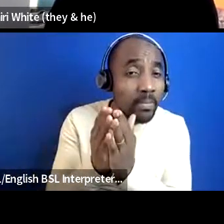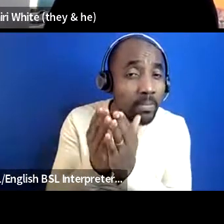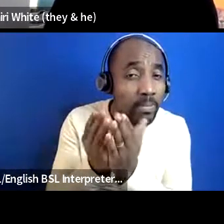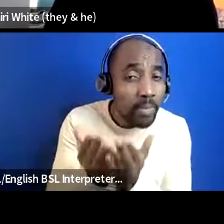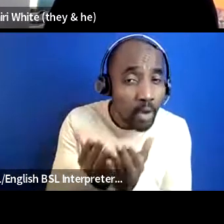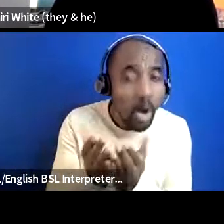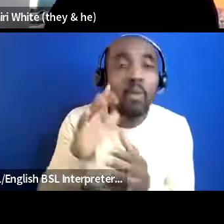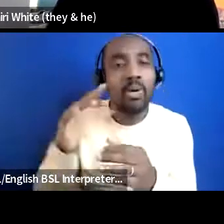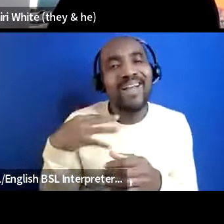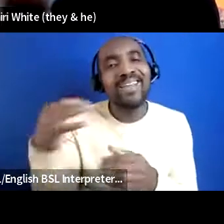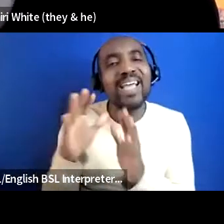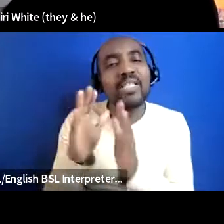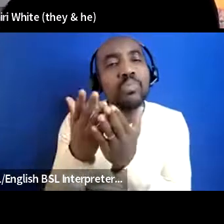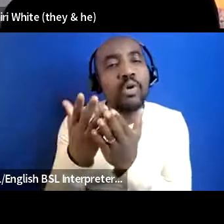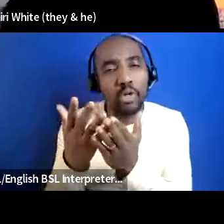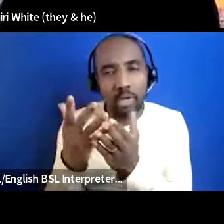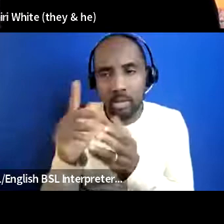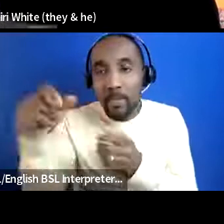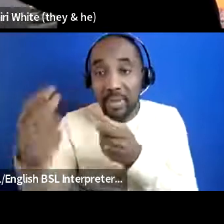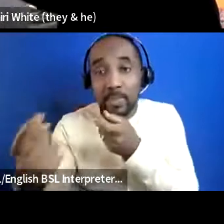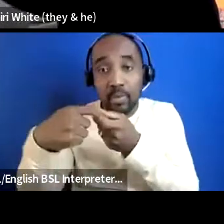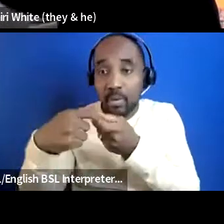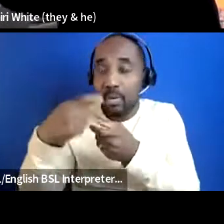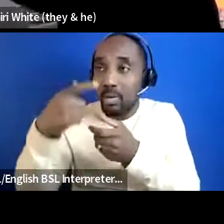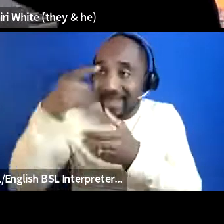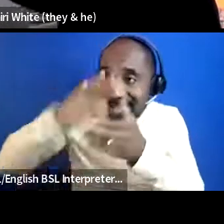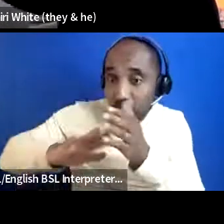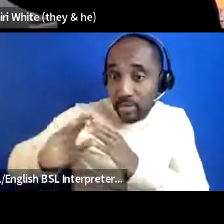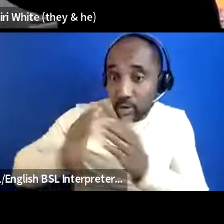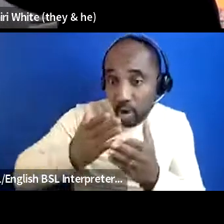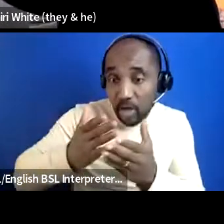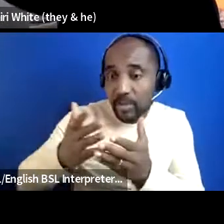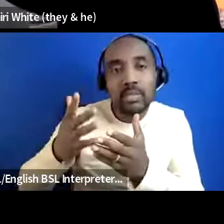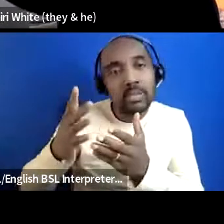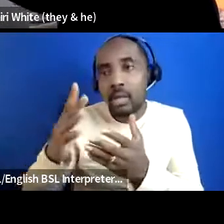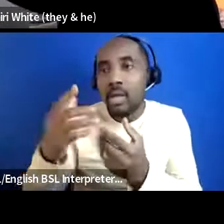like leave their messages on and so from the jump it was like let's try and capture this stuff and